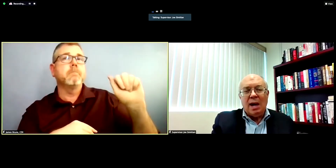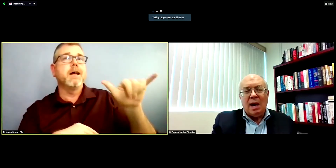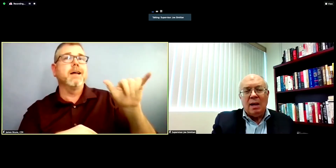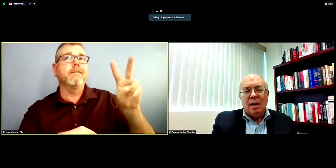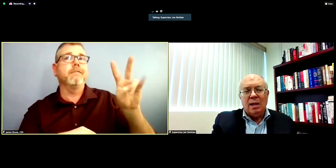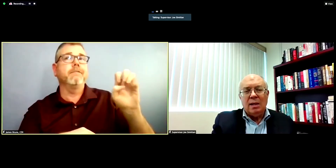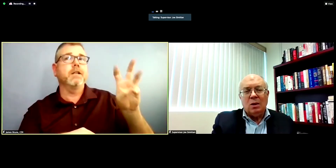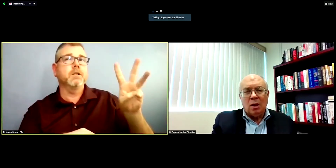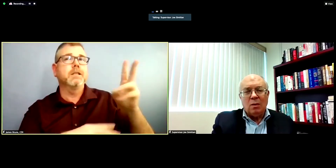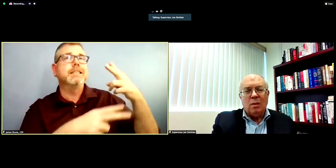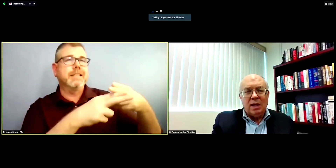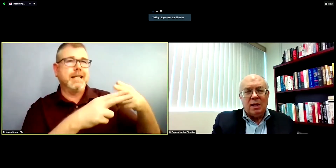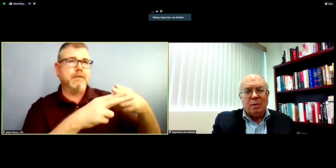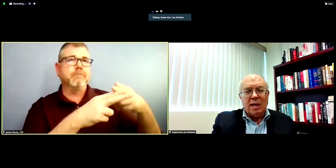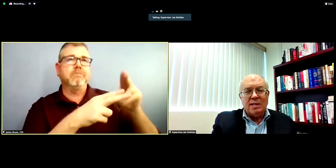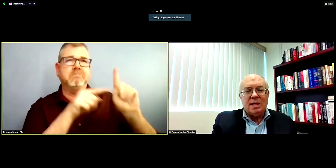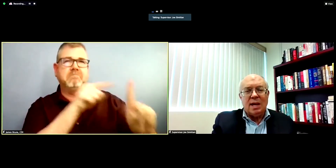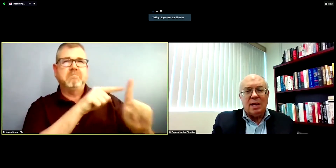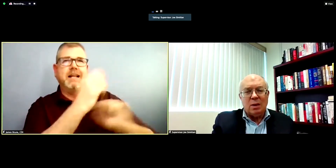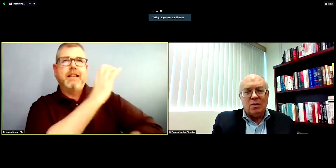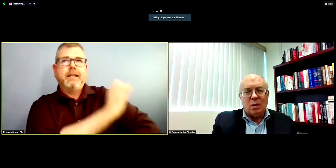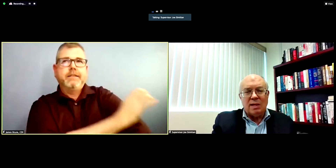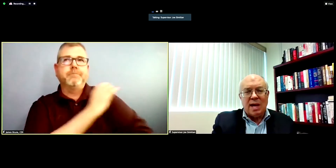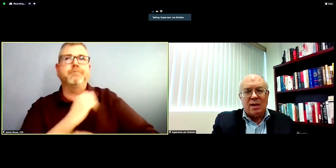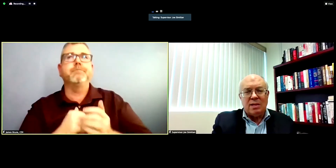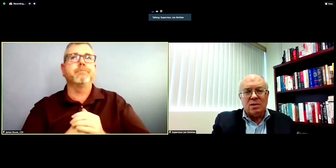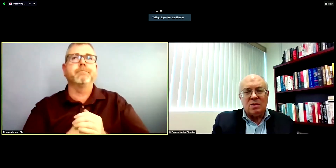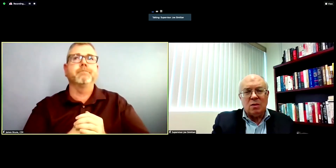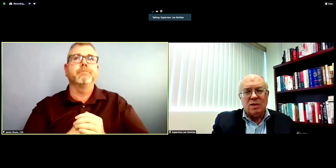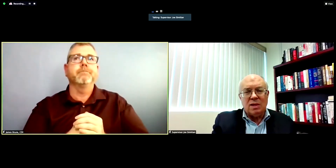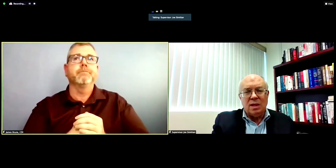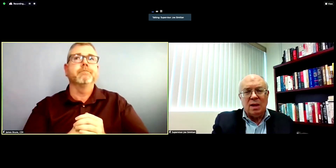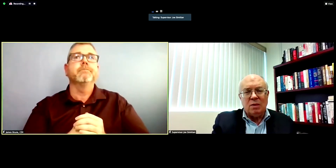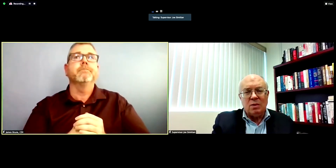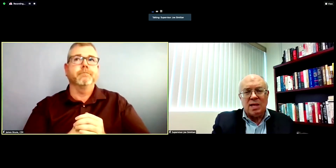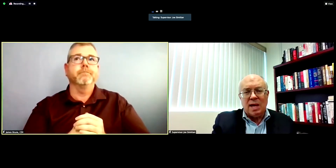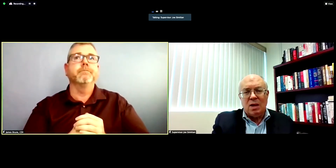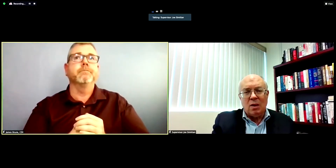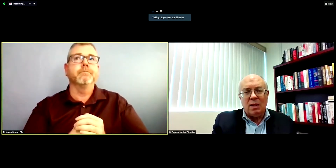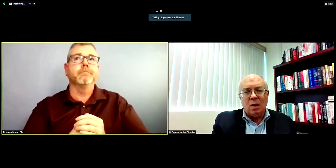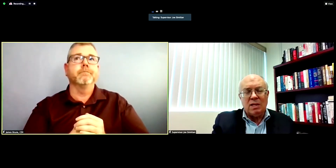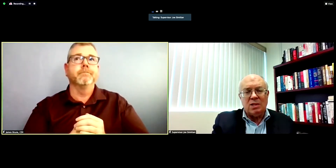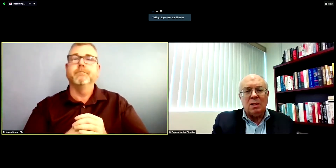uh look we needed a place here in the north county to serve the folks that are in our region,